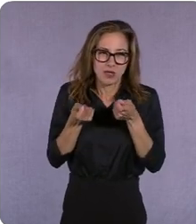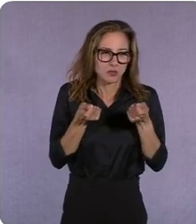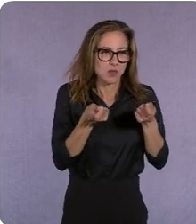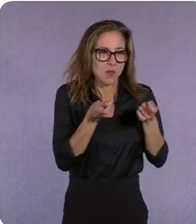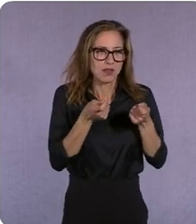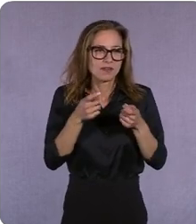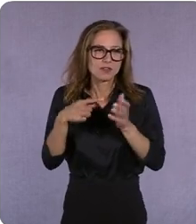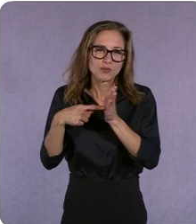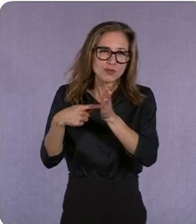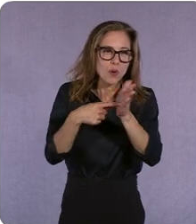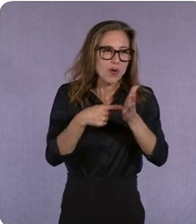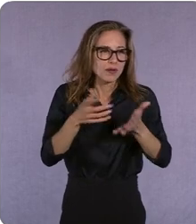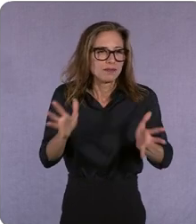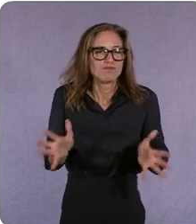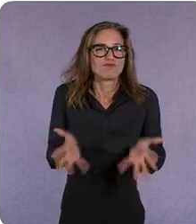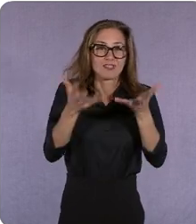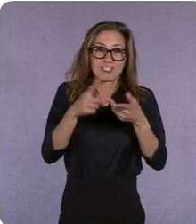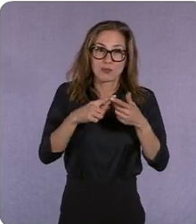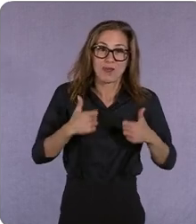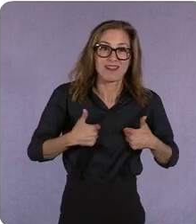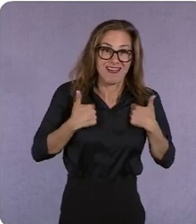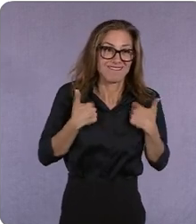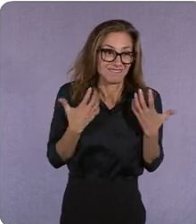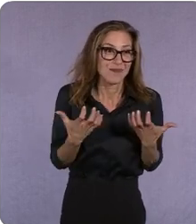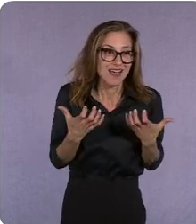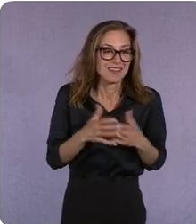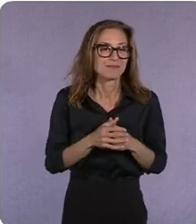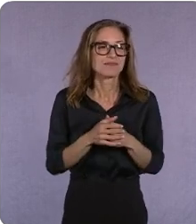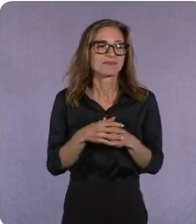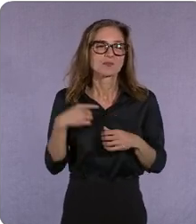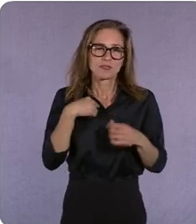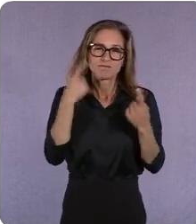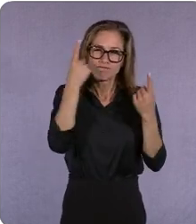so we've already thought about that then and then it's going and finding the dream partners